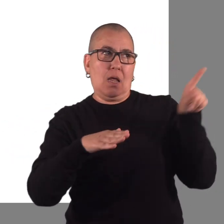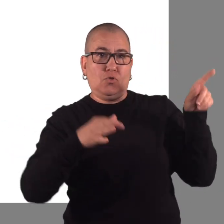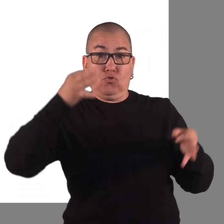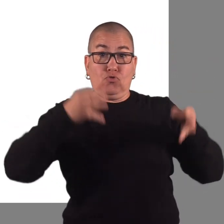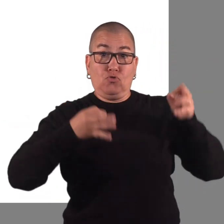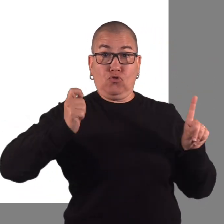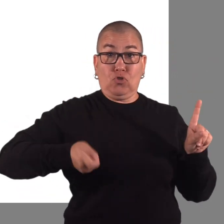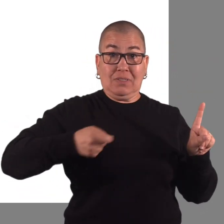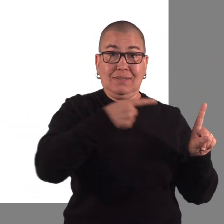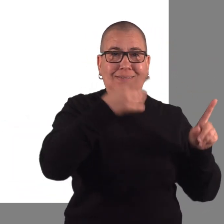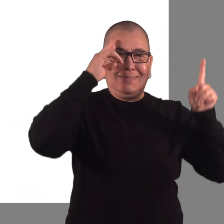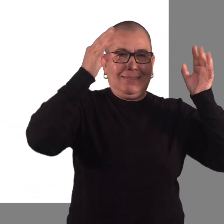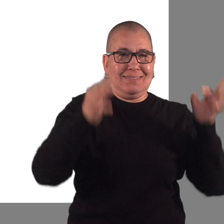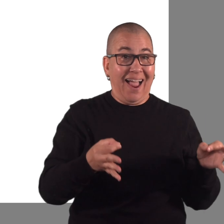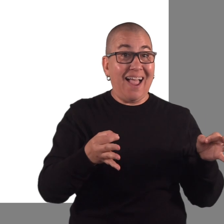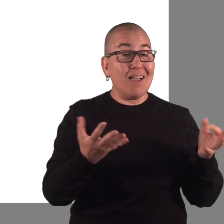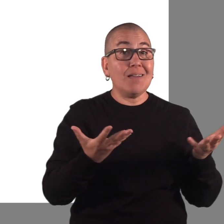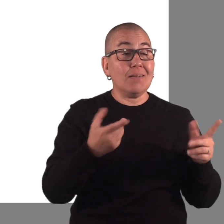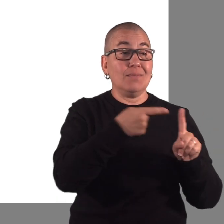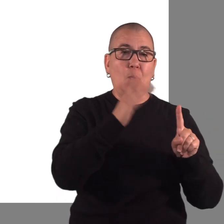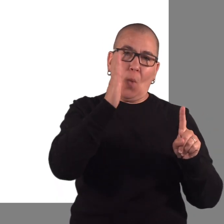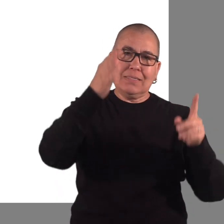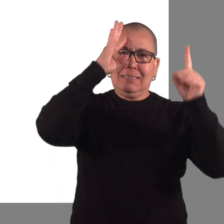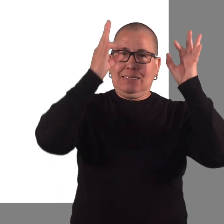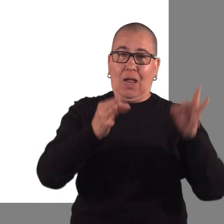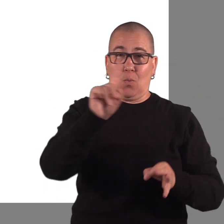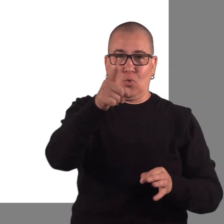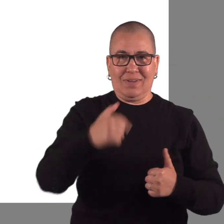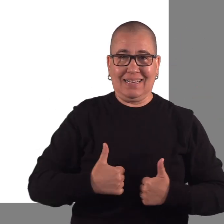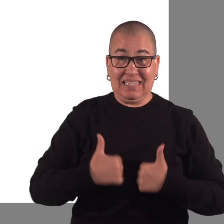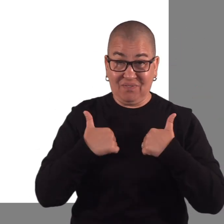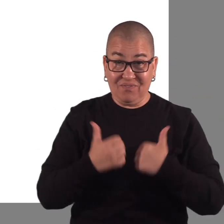the judge authorized, they could decide where you live,